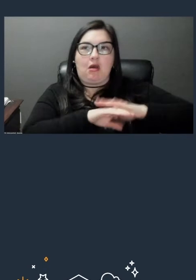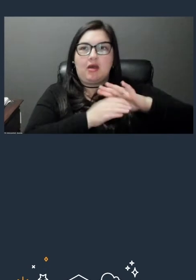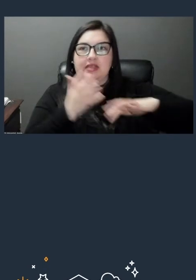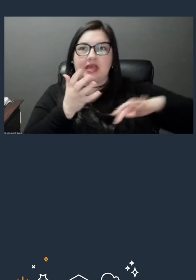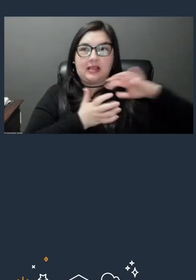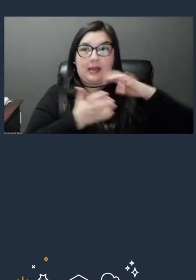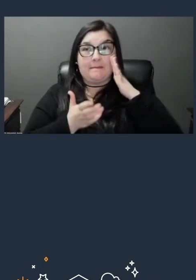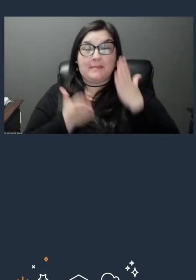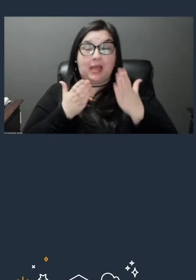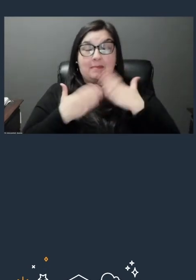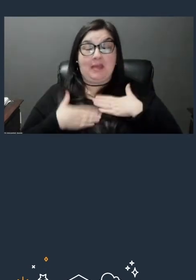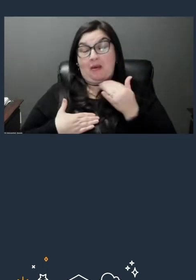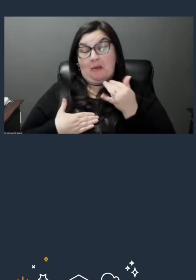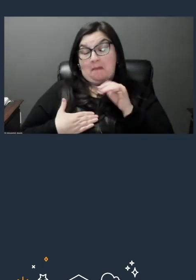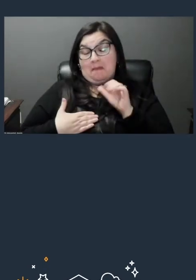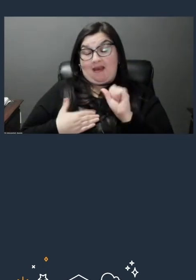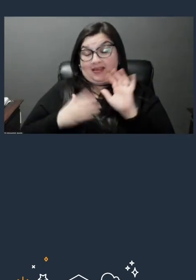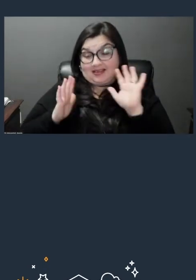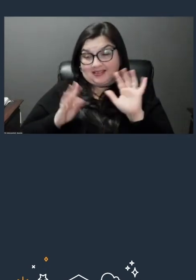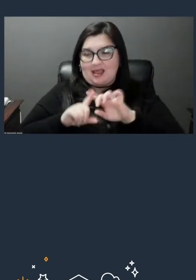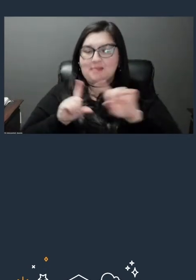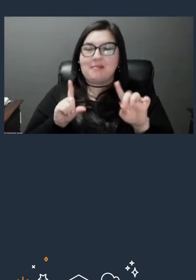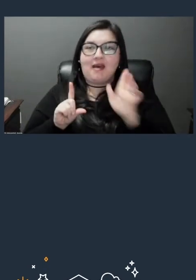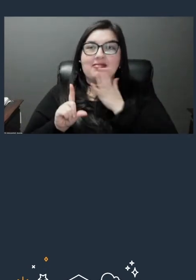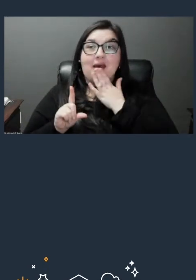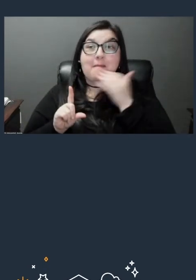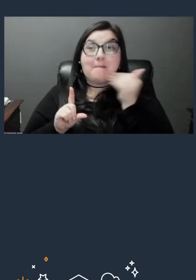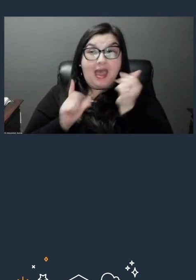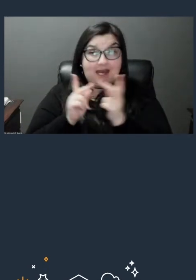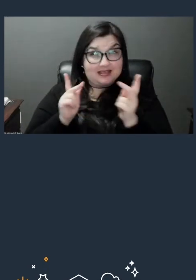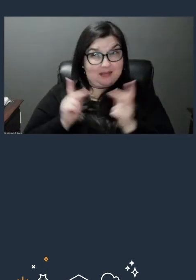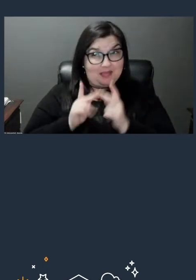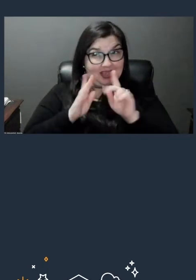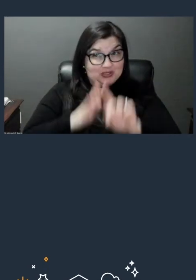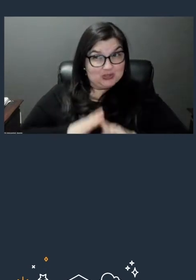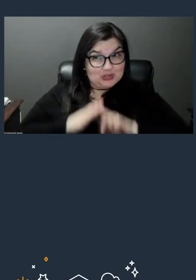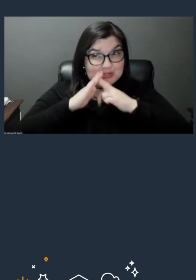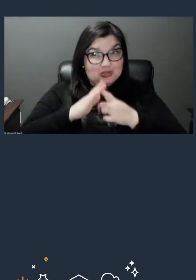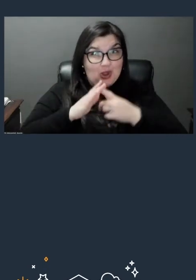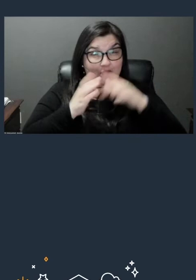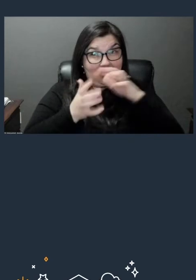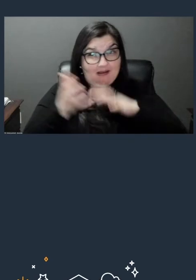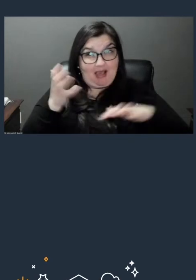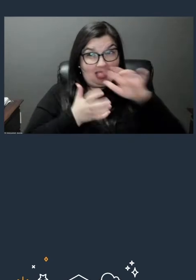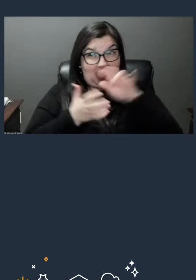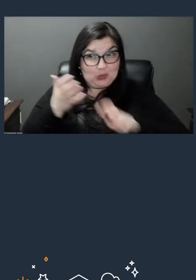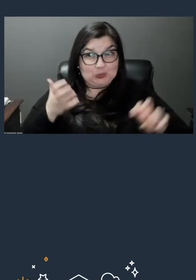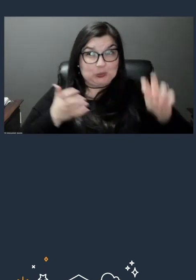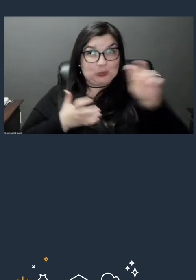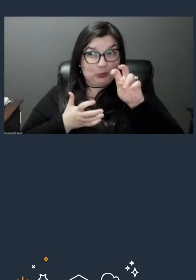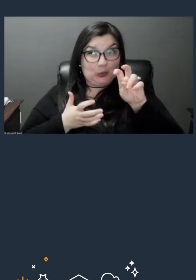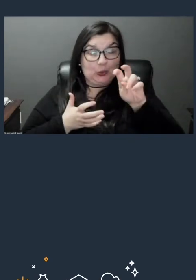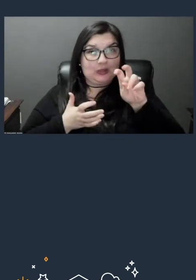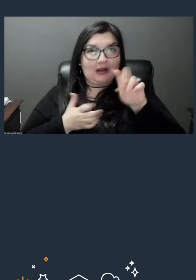but actually the best place I think to start on a cloud journey is actually learning some of the fundamentals